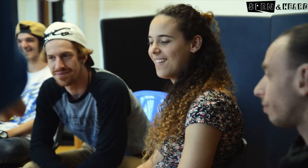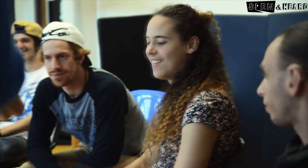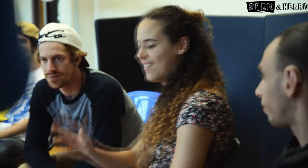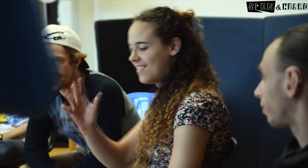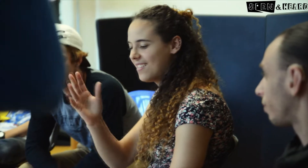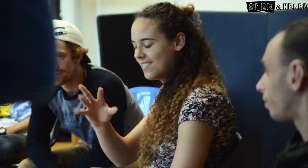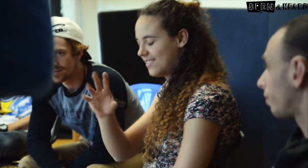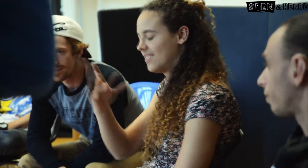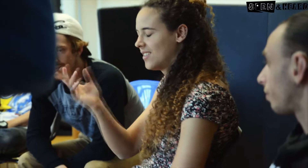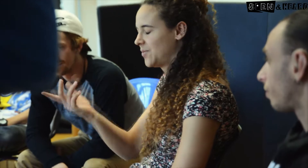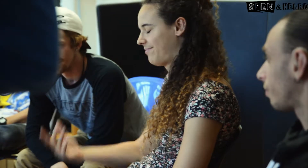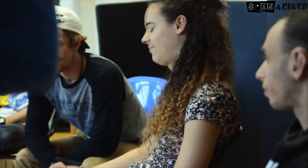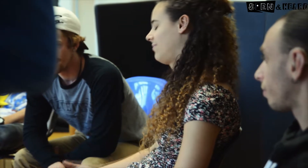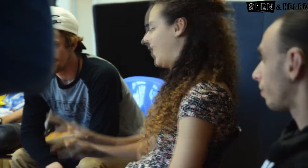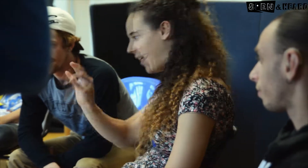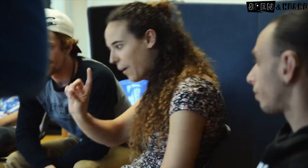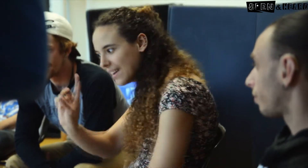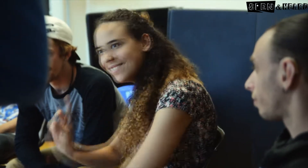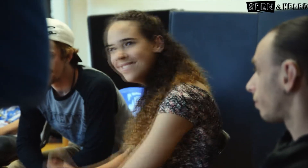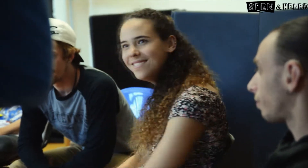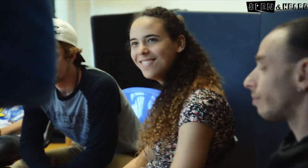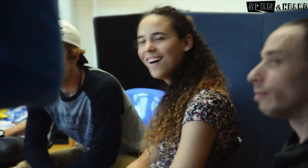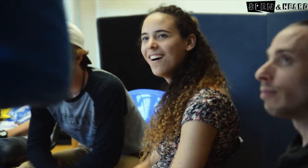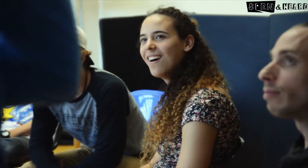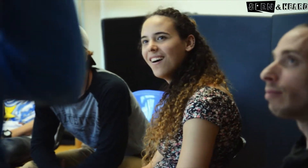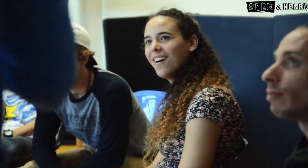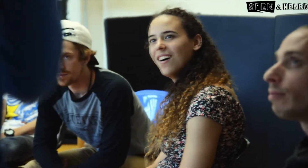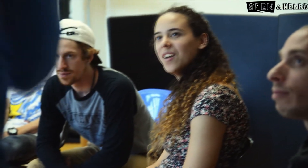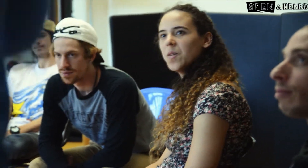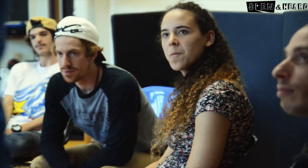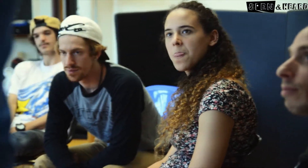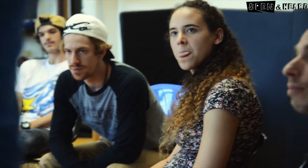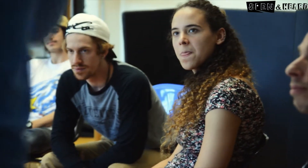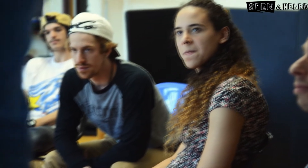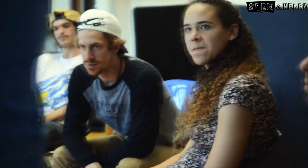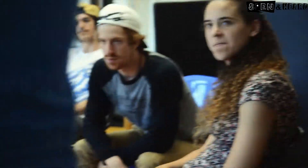Before coming here to Seeing Voices Montreal I was a little depressed.